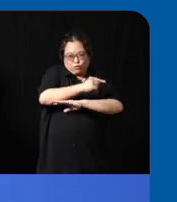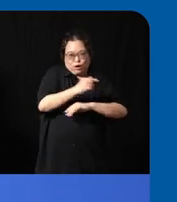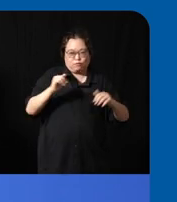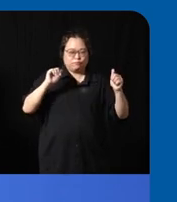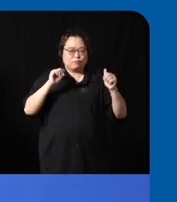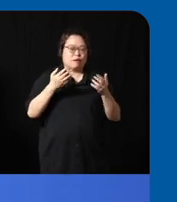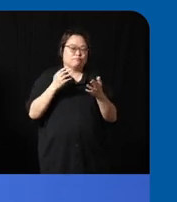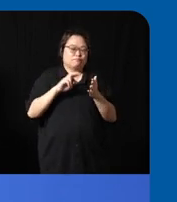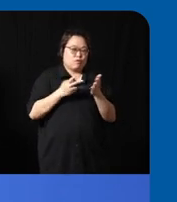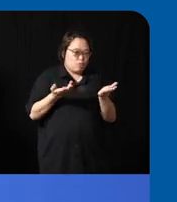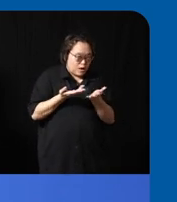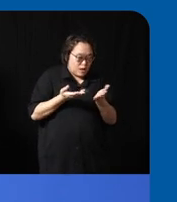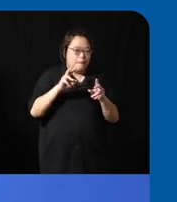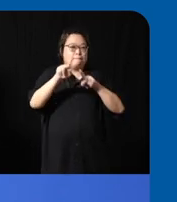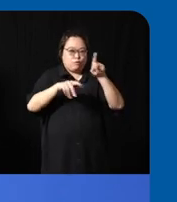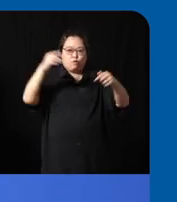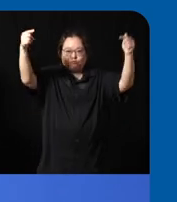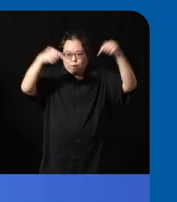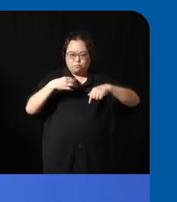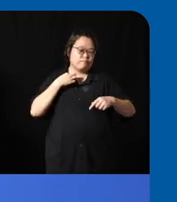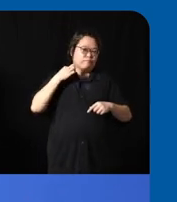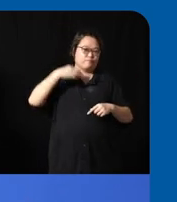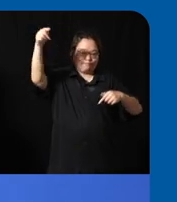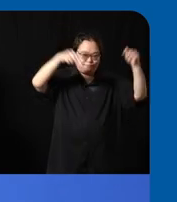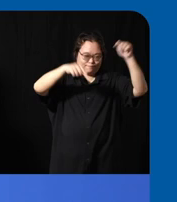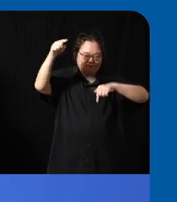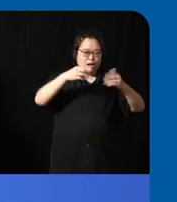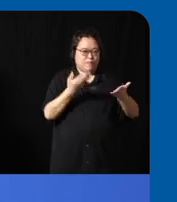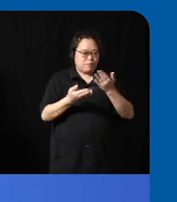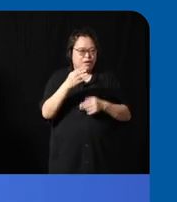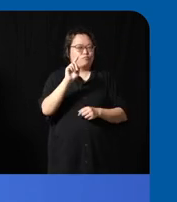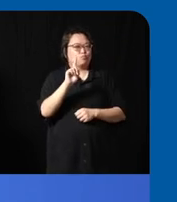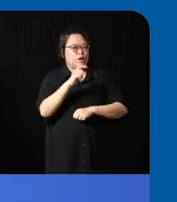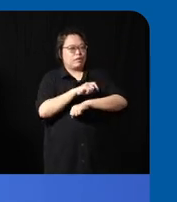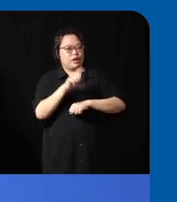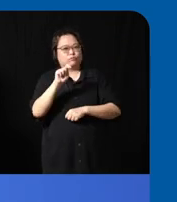volunteer um we would meet at different locations maybe one time at topay miti the next day at Nova